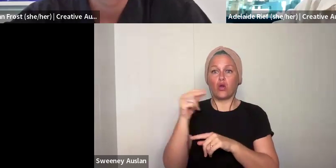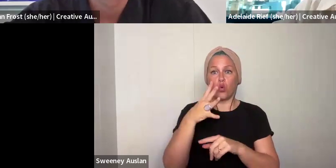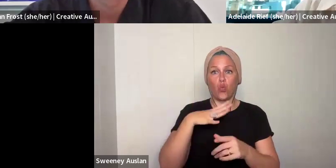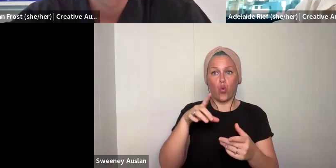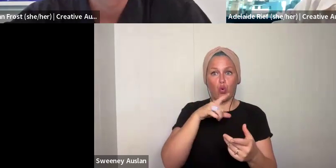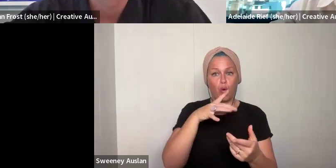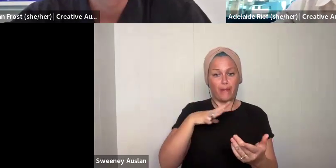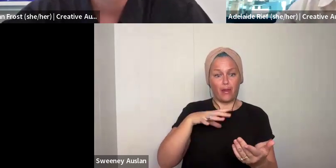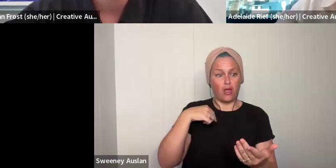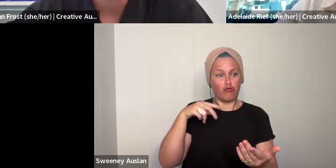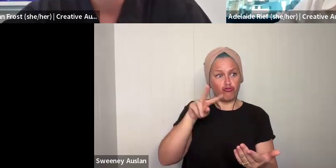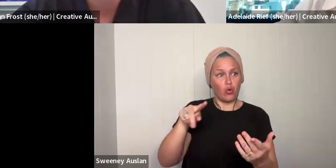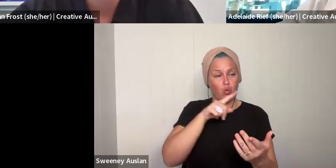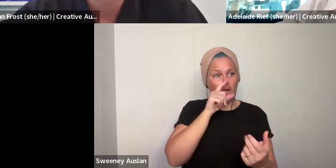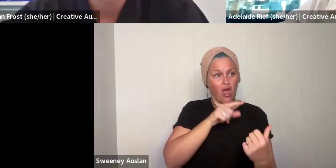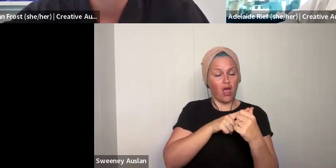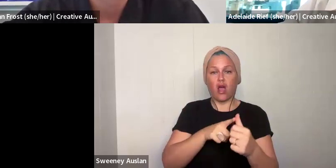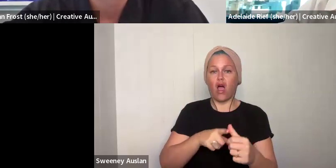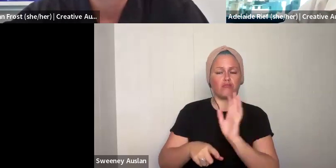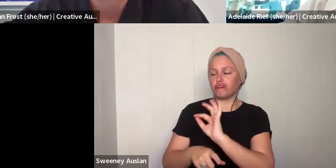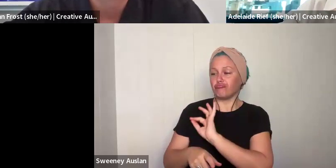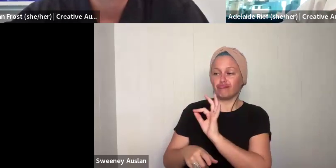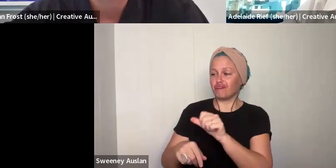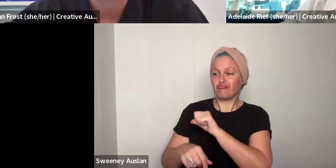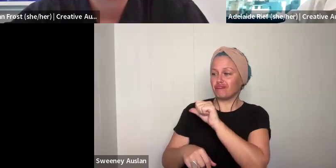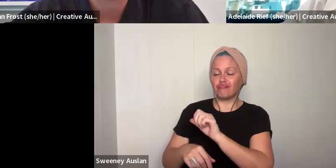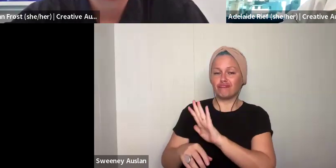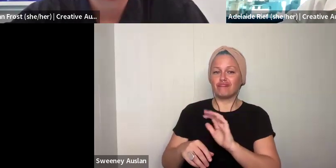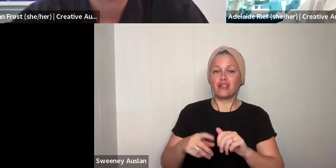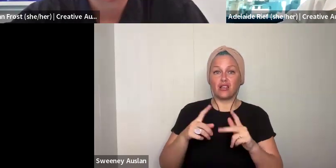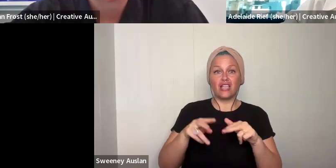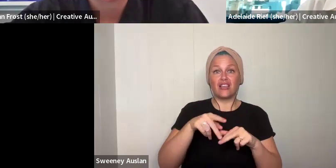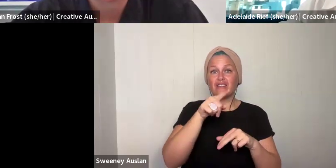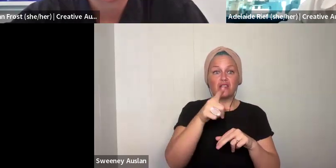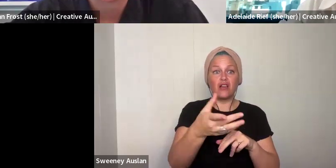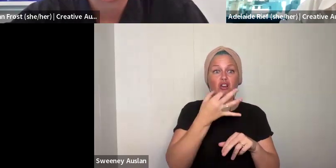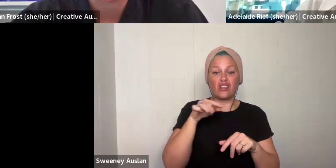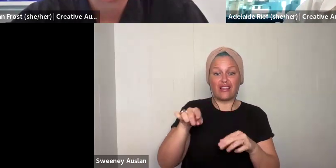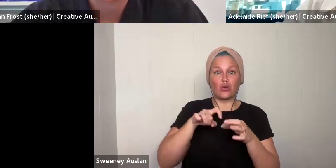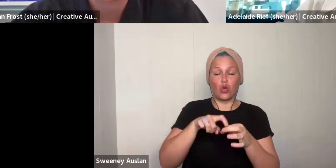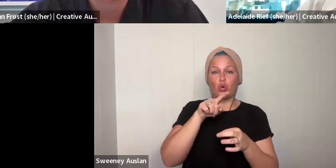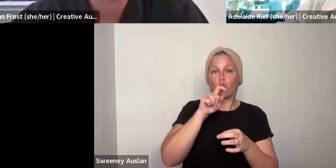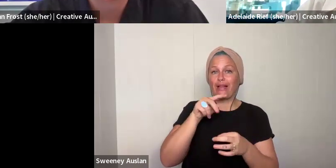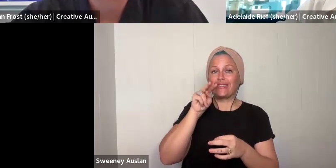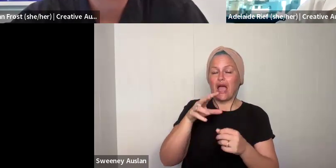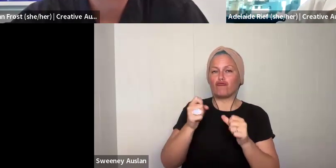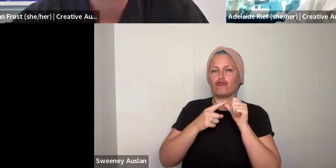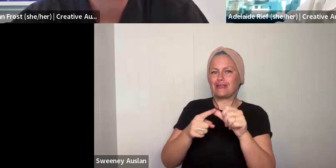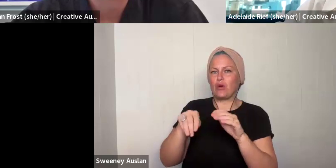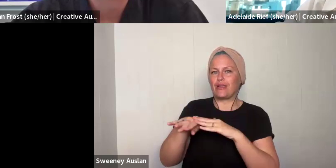form in the Q&A section. >> Do you want me to read it to you? I think it is all